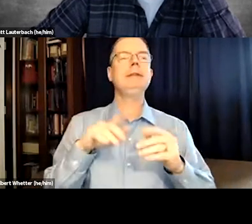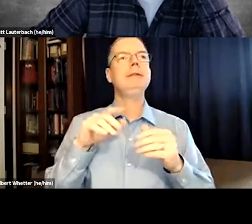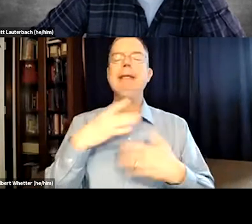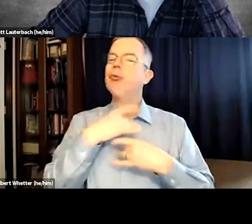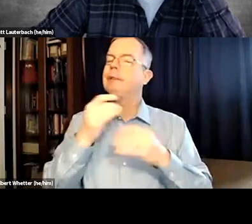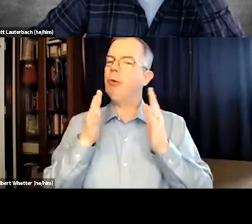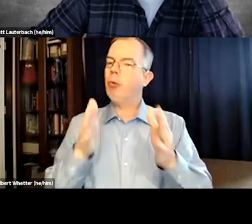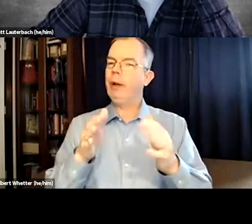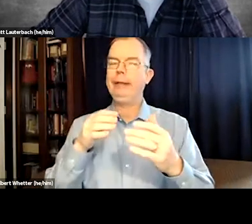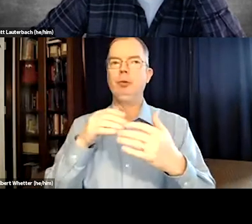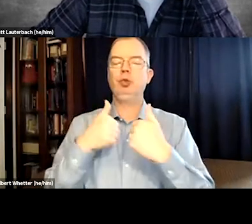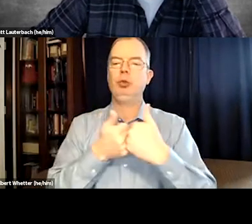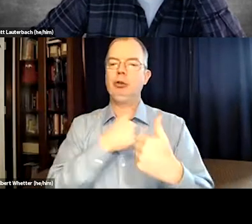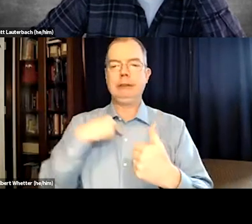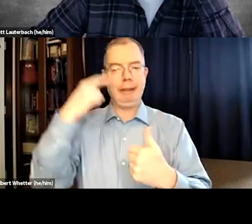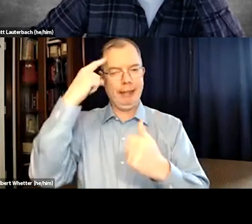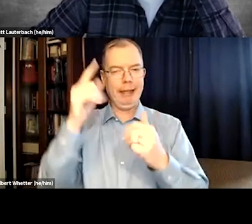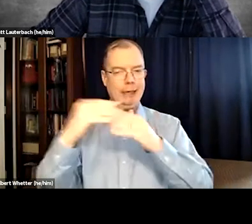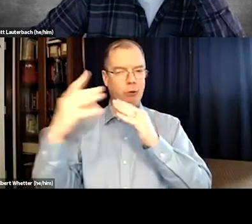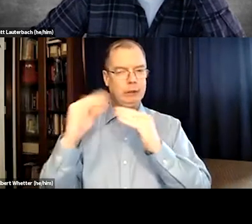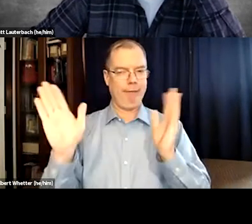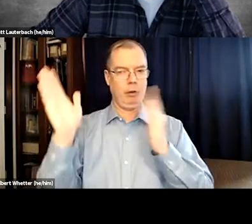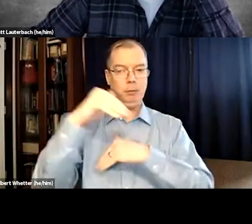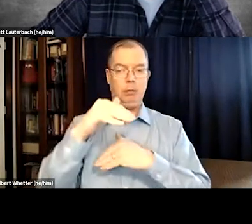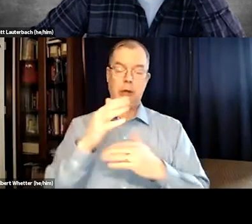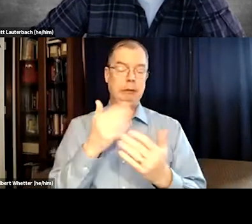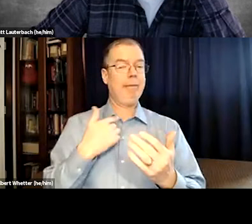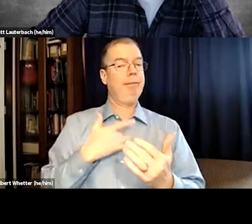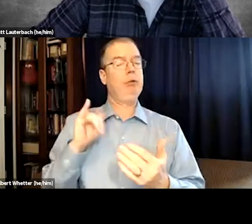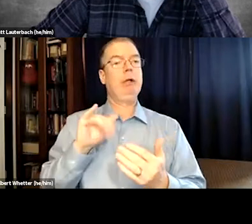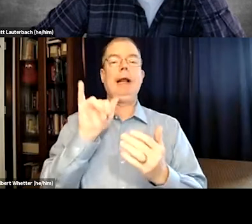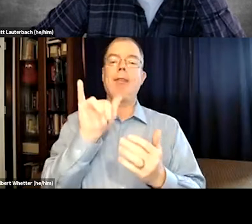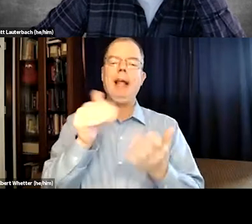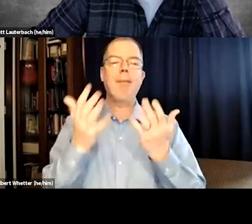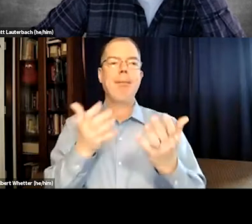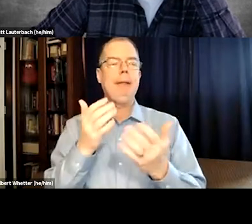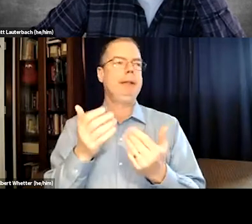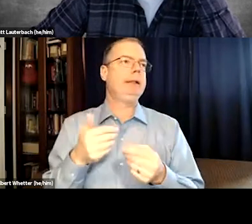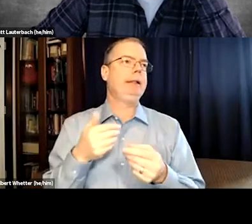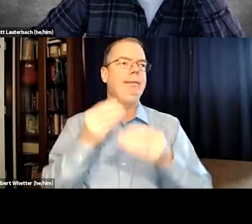That captioning font. And that's an interesting way to challenge us to think outside of the box,